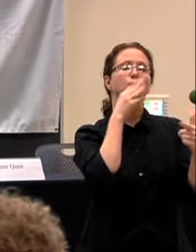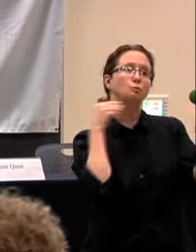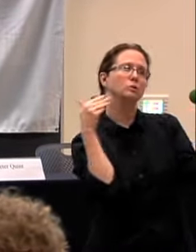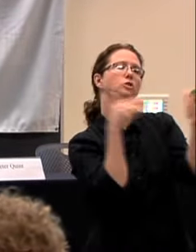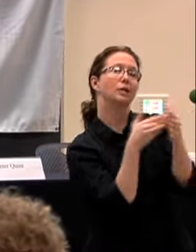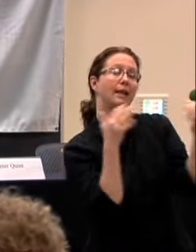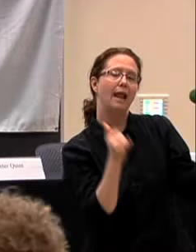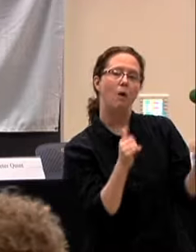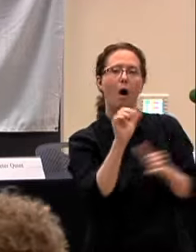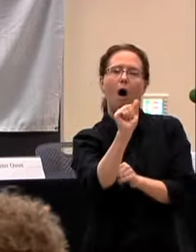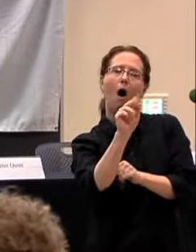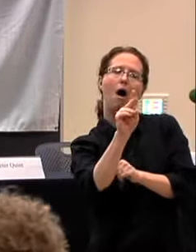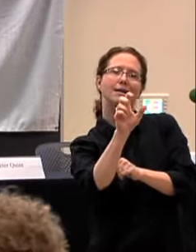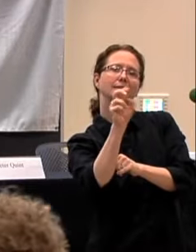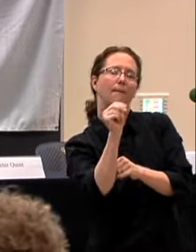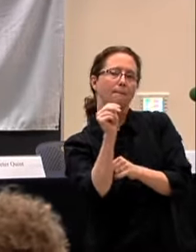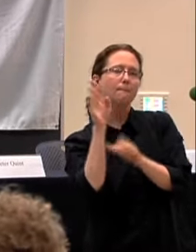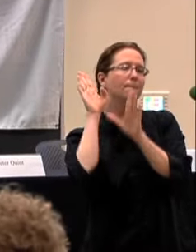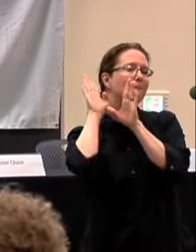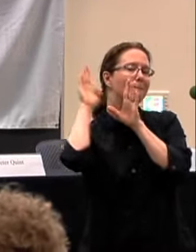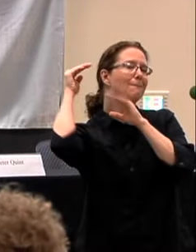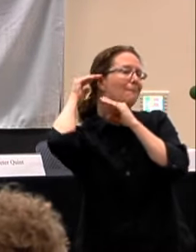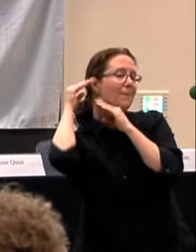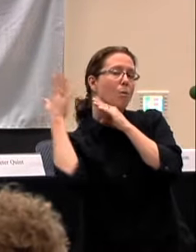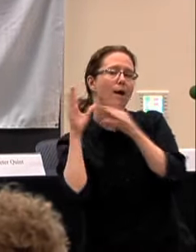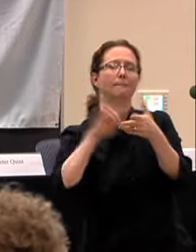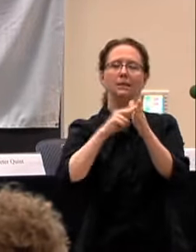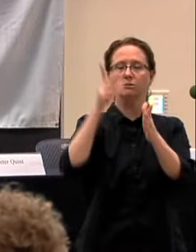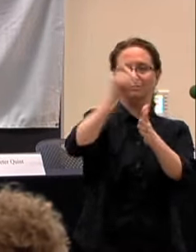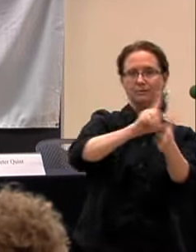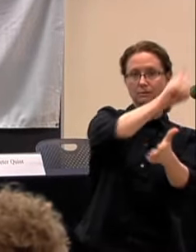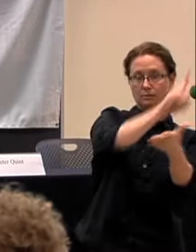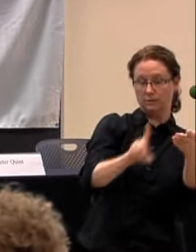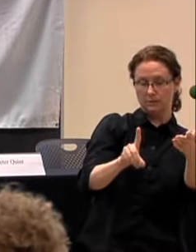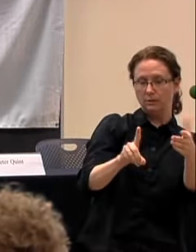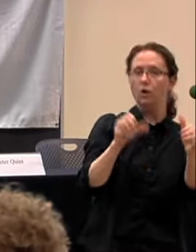AUDISM IS DEFINED AS DISCRIMINATION BASED ON THE ABILITY OR INABILITY TO HEAR.